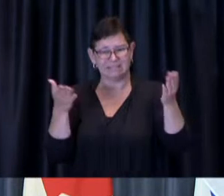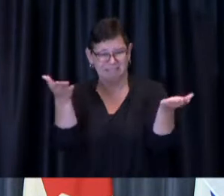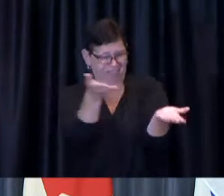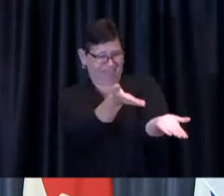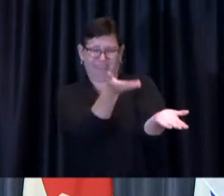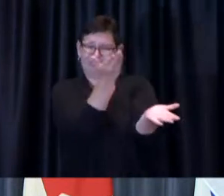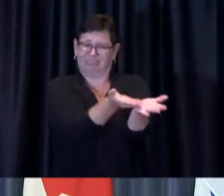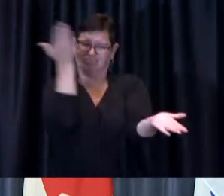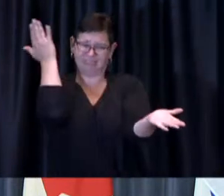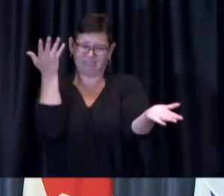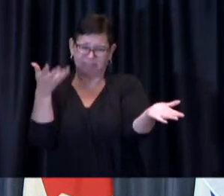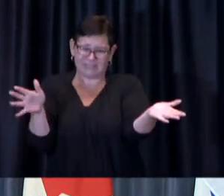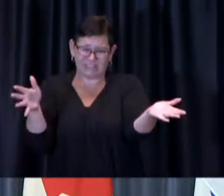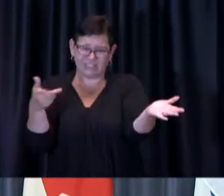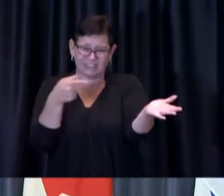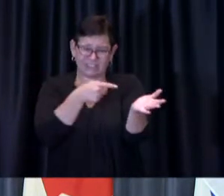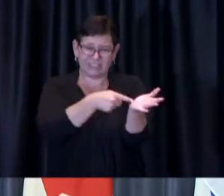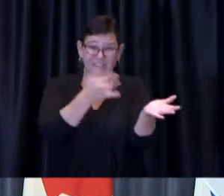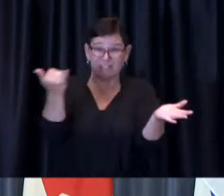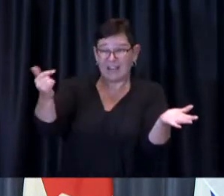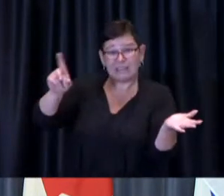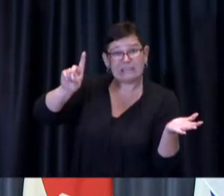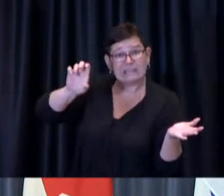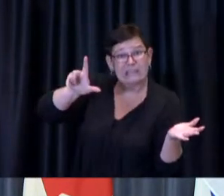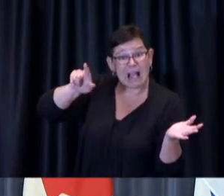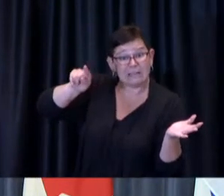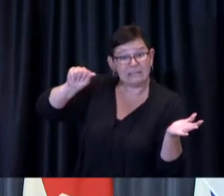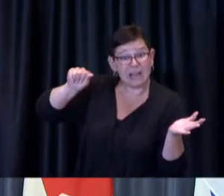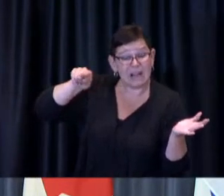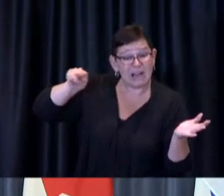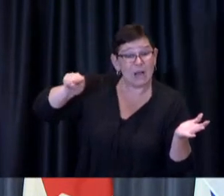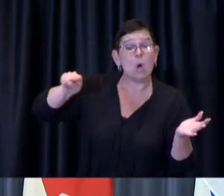and at the same time we want to make sure that whatever actions we're taking